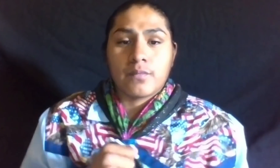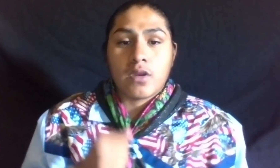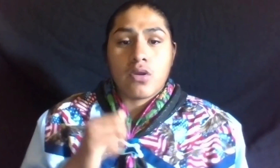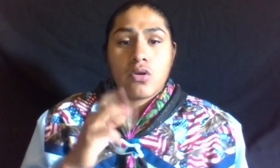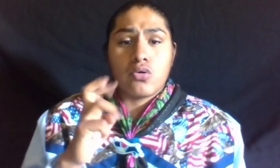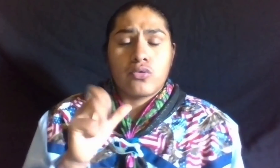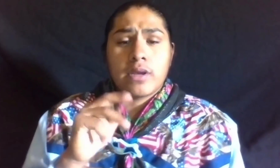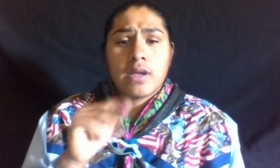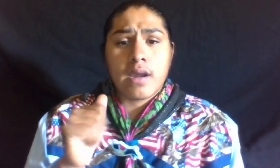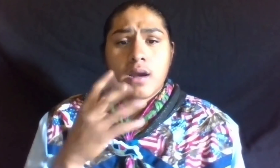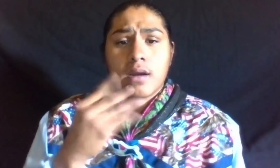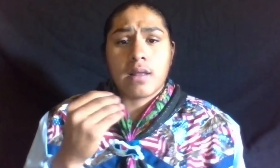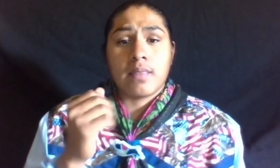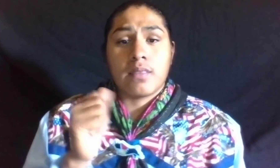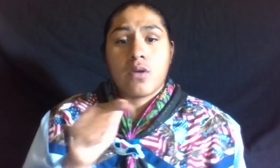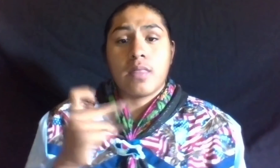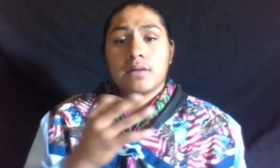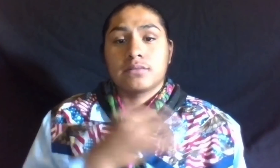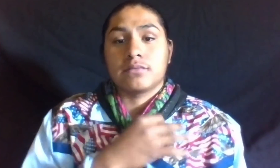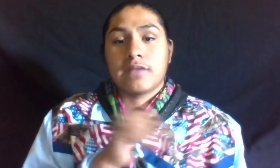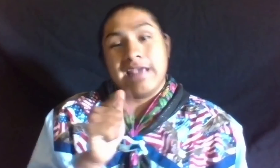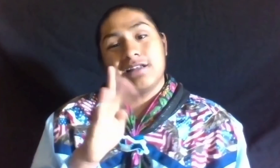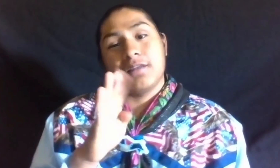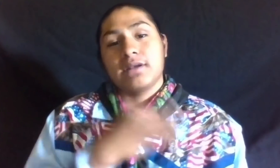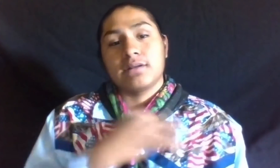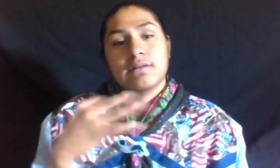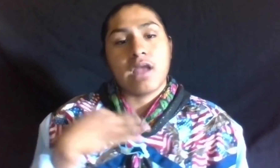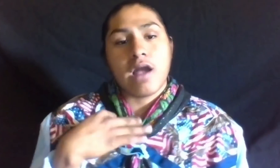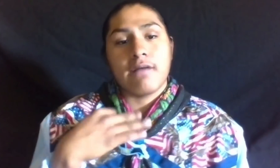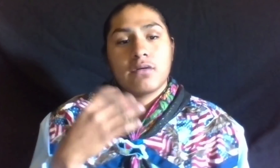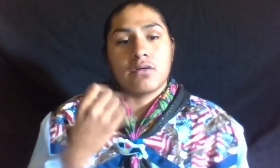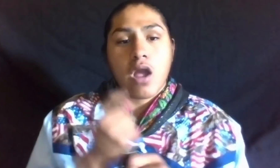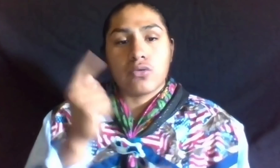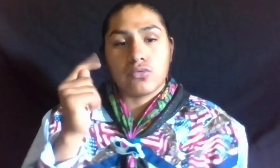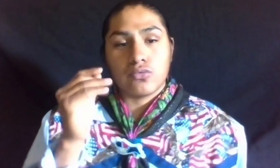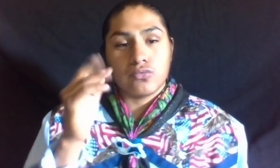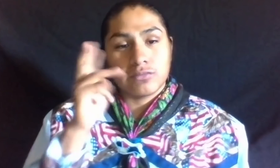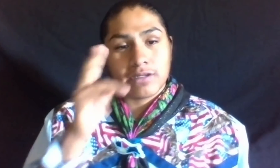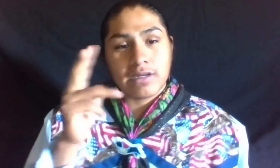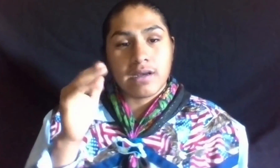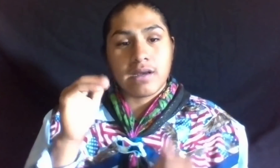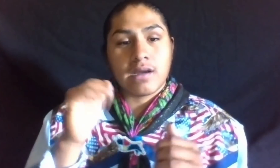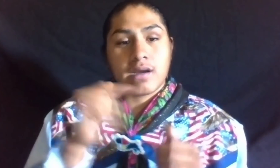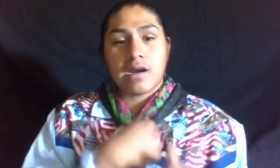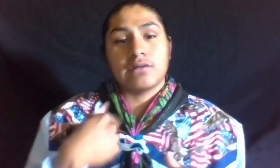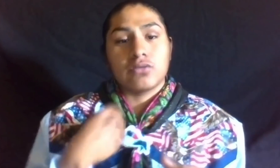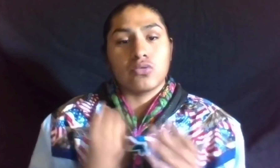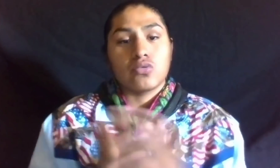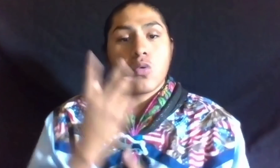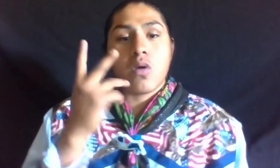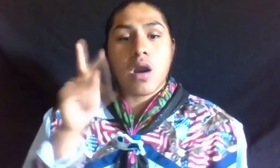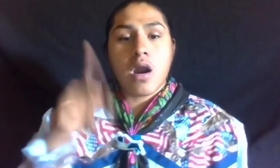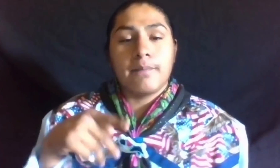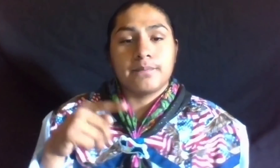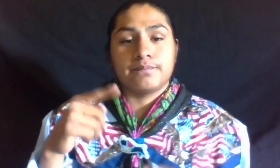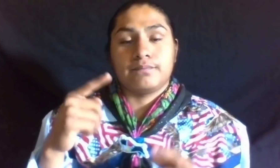RENA AND ALL THE ASDB STAFF GOT TO SEE US GROW UP TO BE YOUNG MEN.